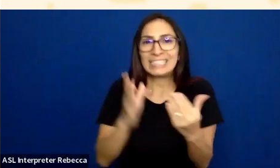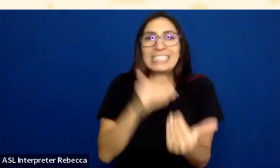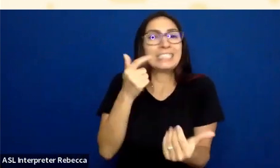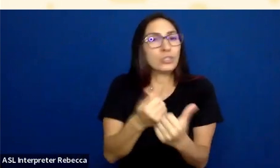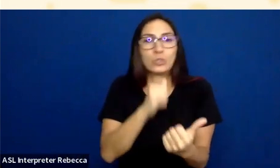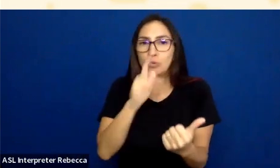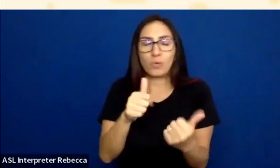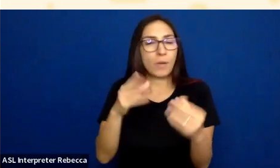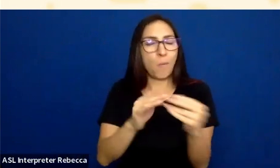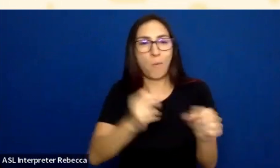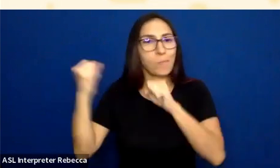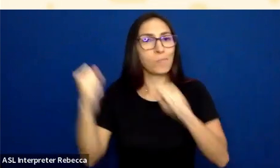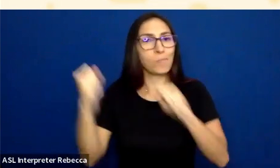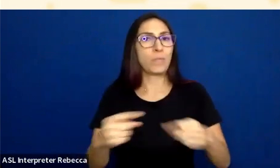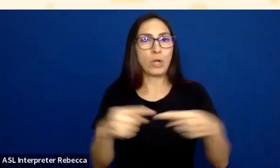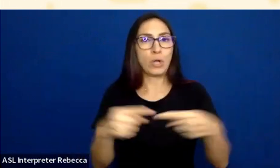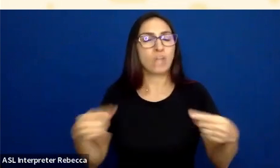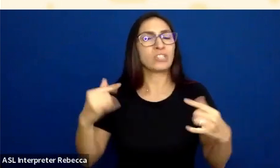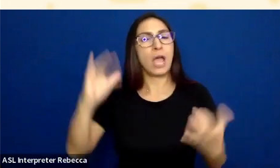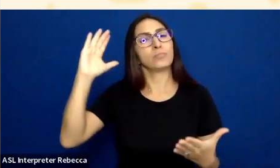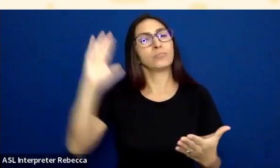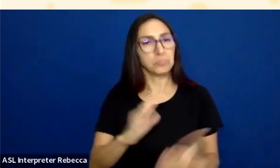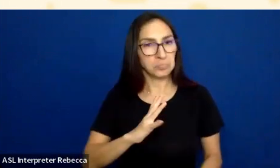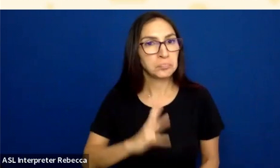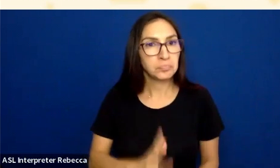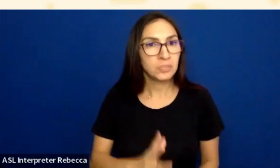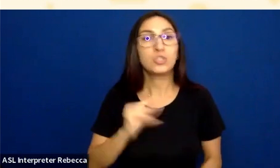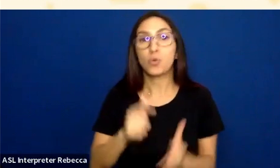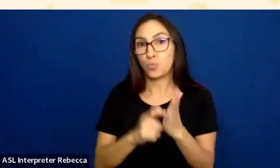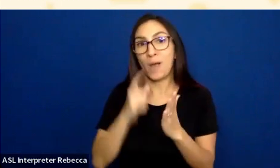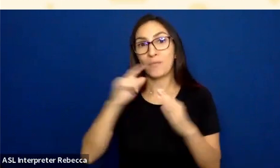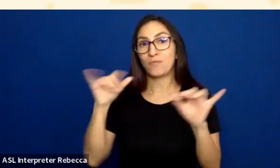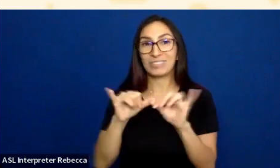So the requirement for that 3-to-1, that starts at 18-point text.